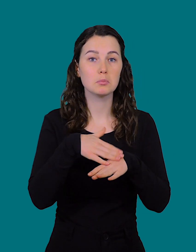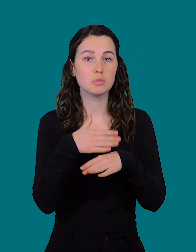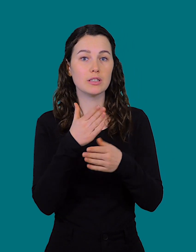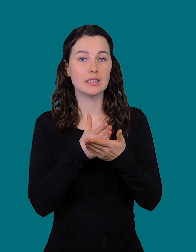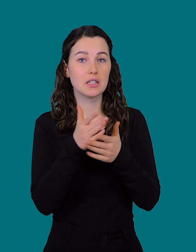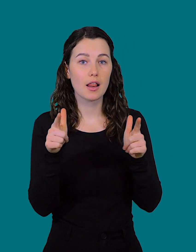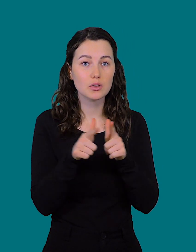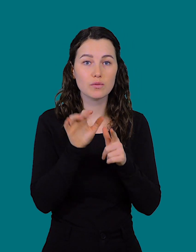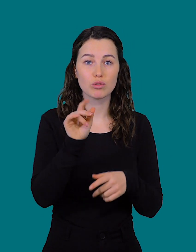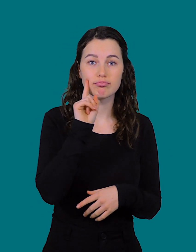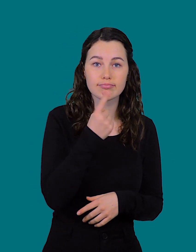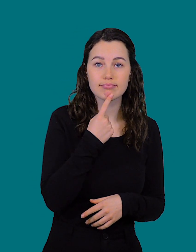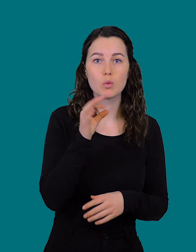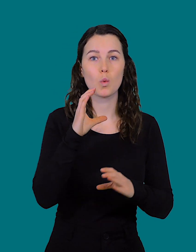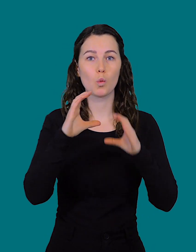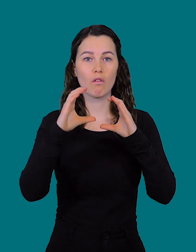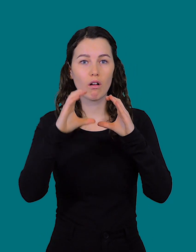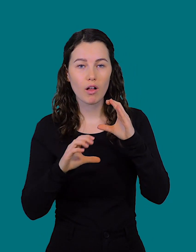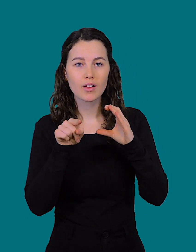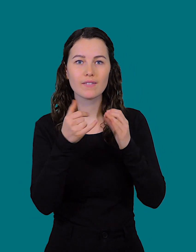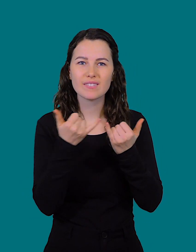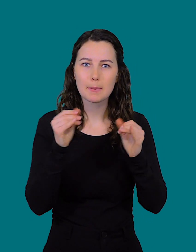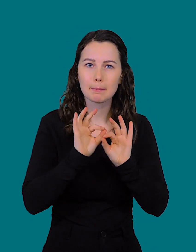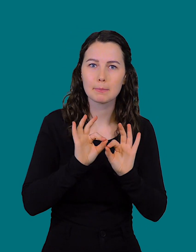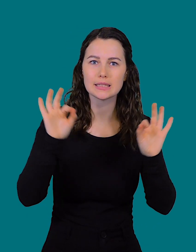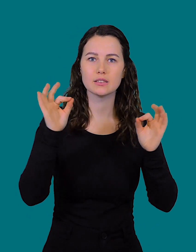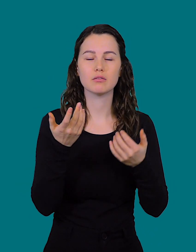including issues of services for the deaf and communication issues.